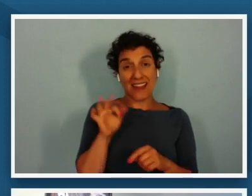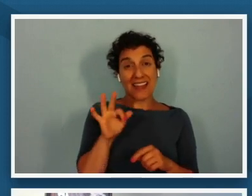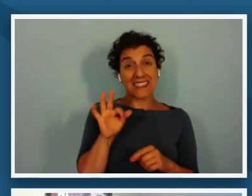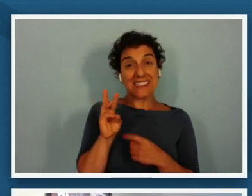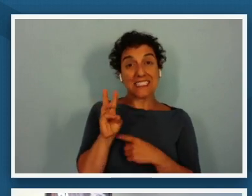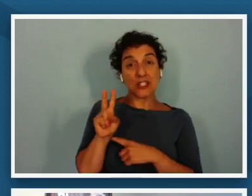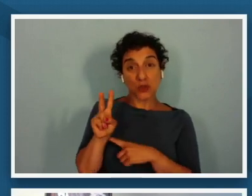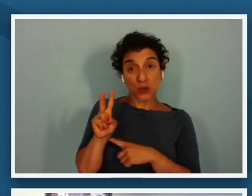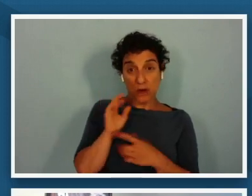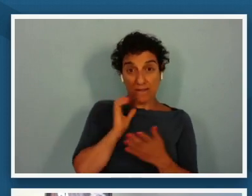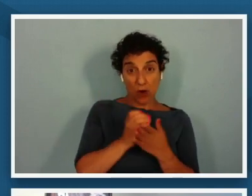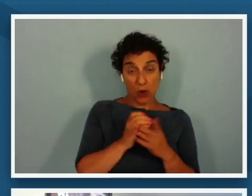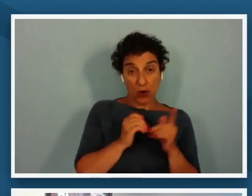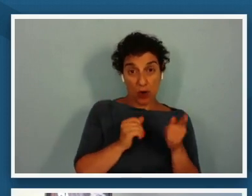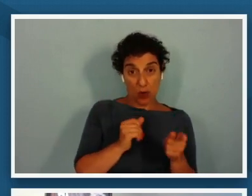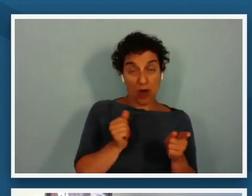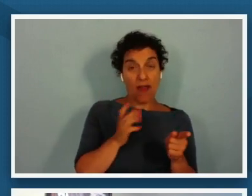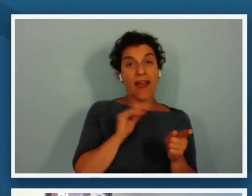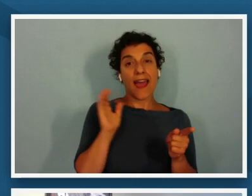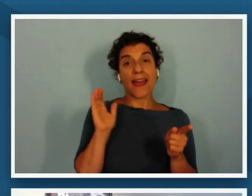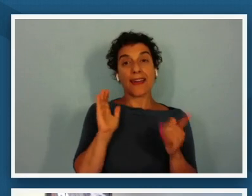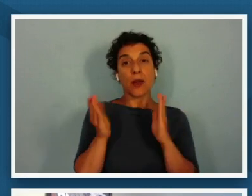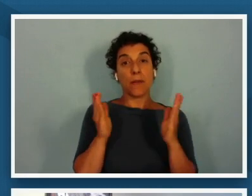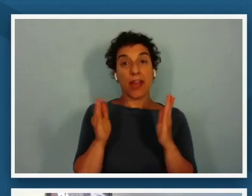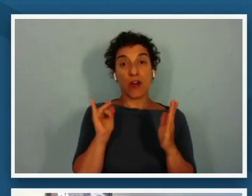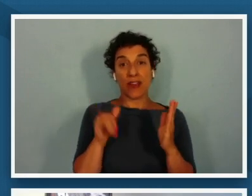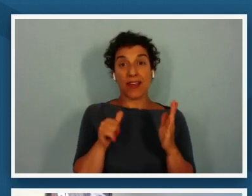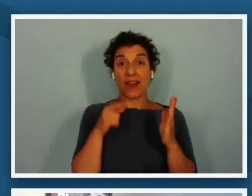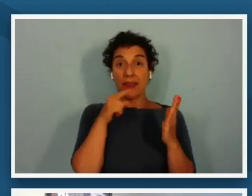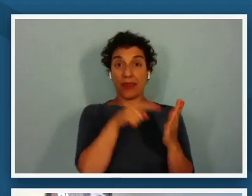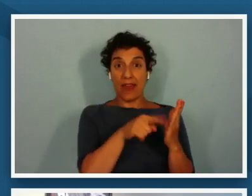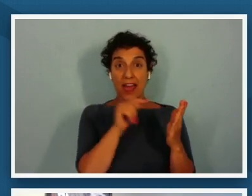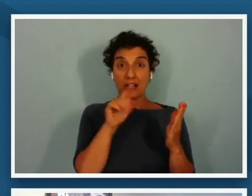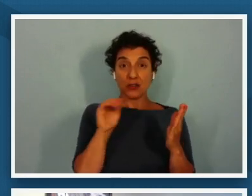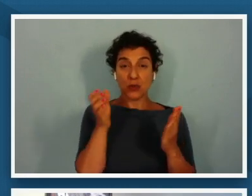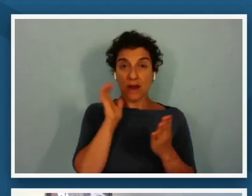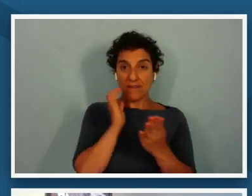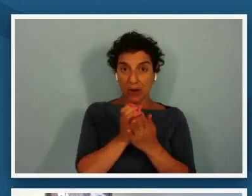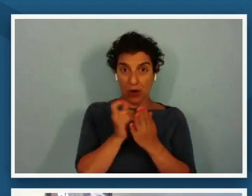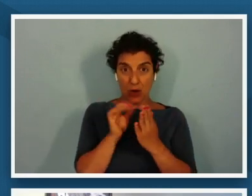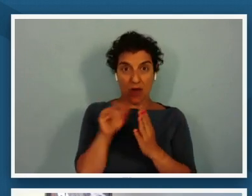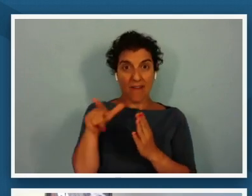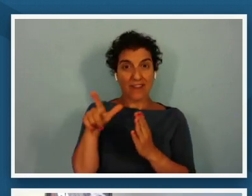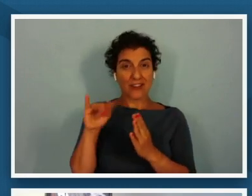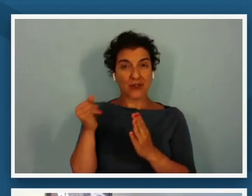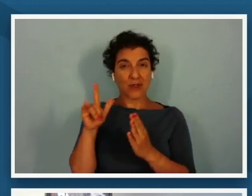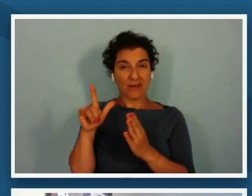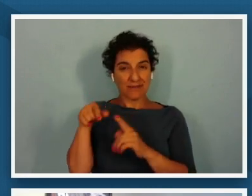and comparing it to a photo of lewis at a sit-in in